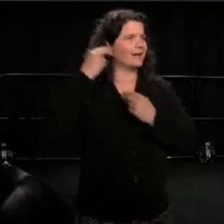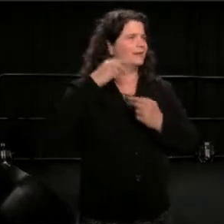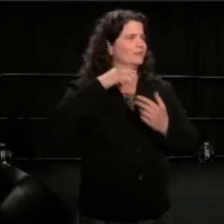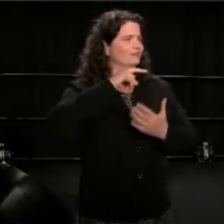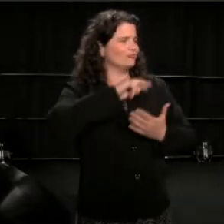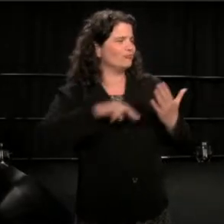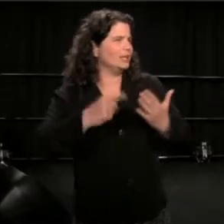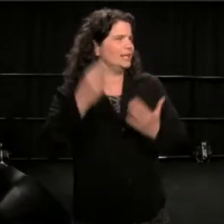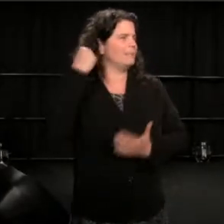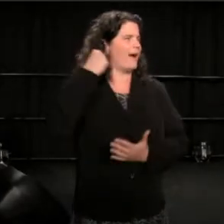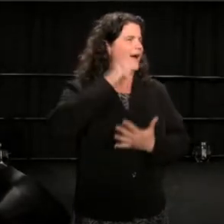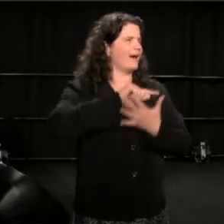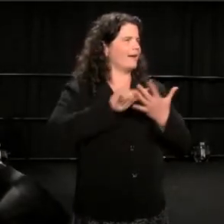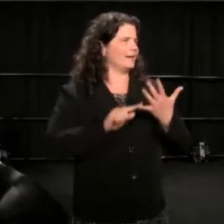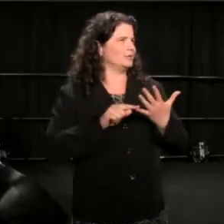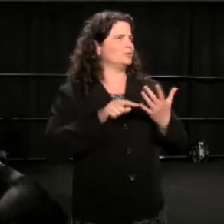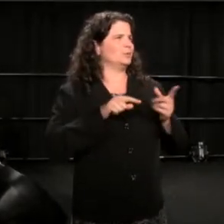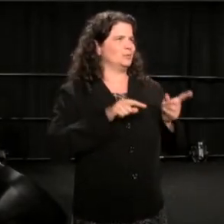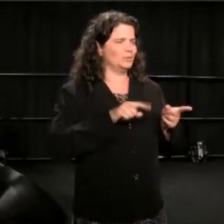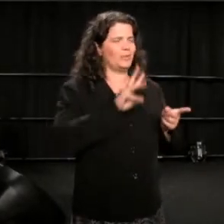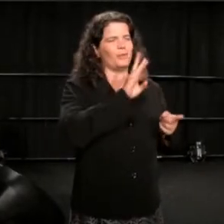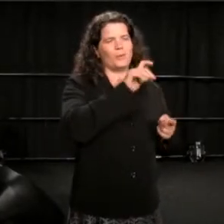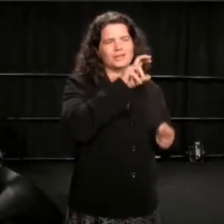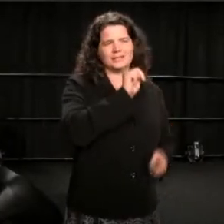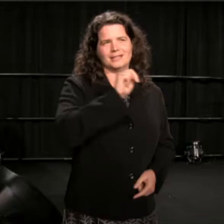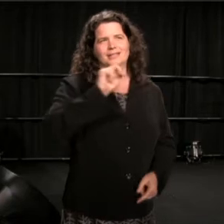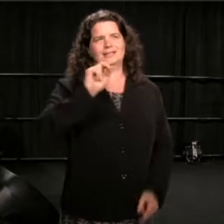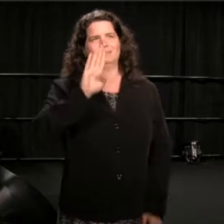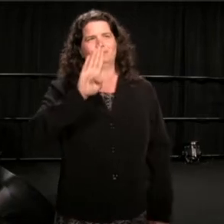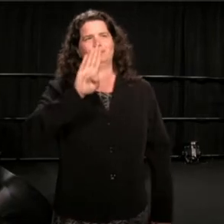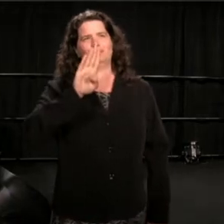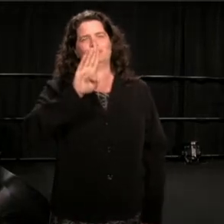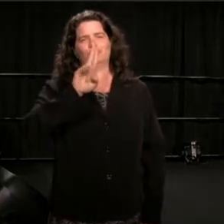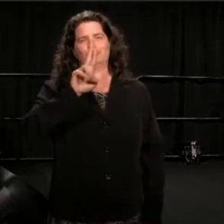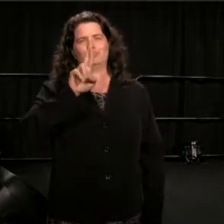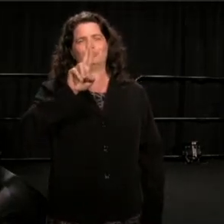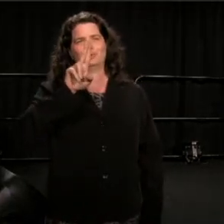And also, to be here with John O'Neill.